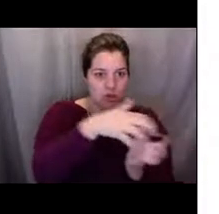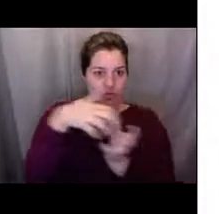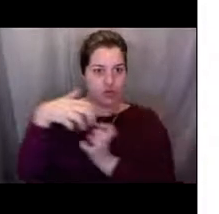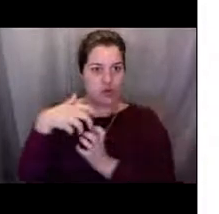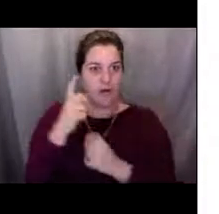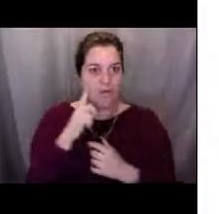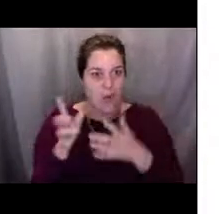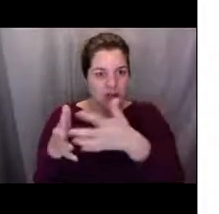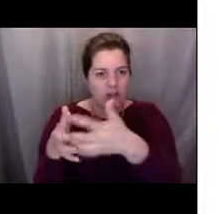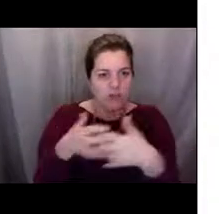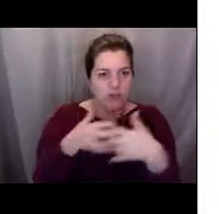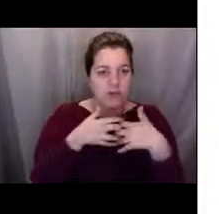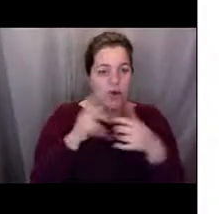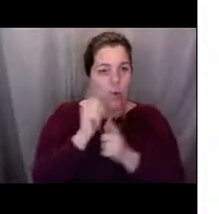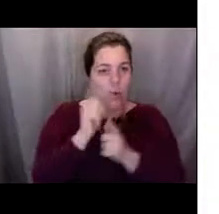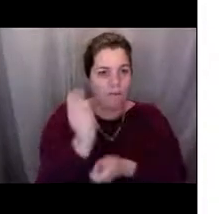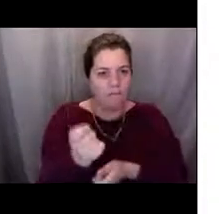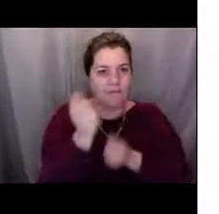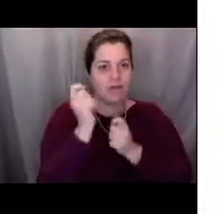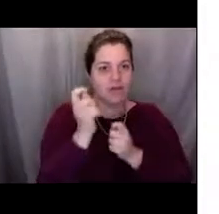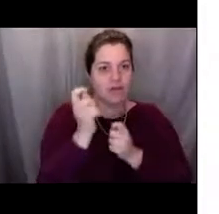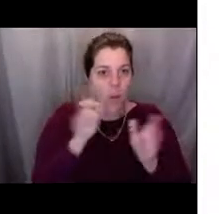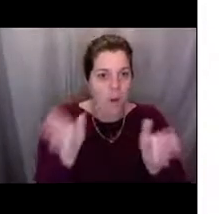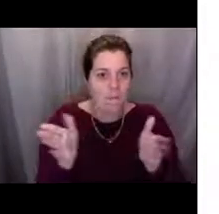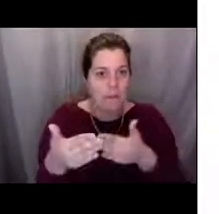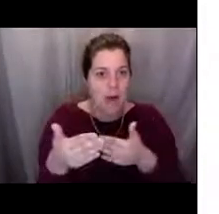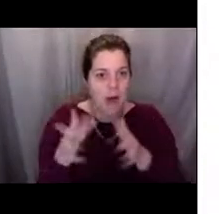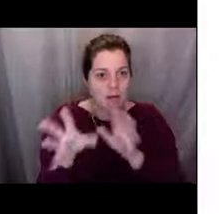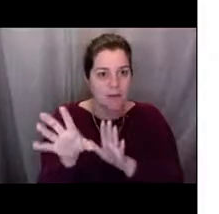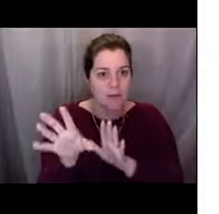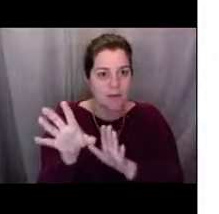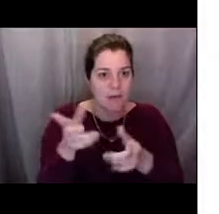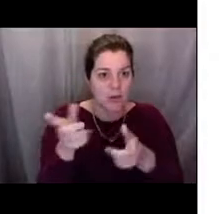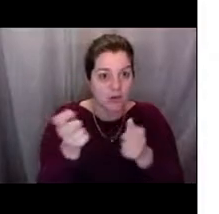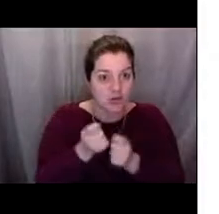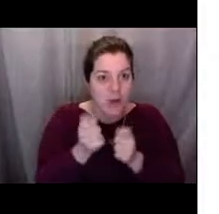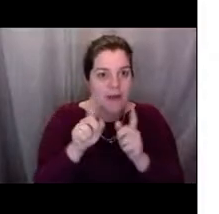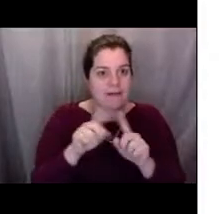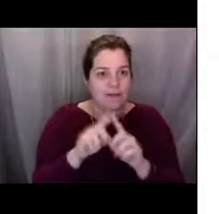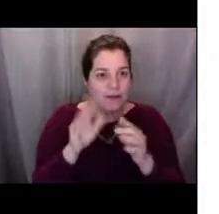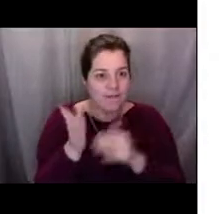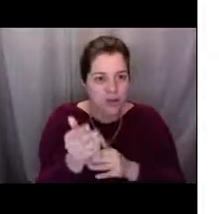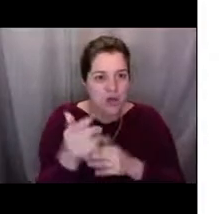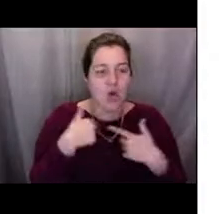you're looking at different regulations for different types of boats and different types of gear that they're using.